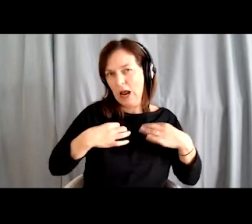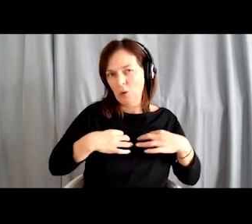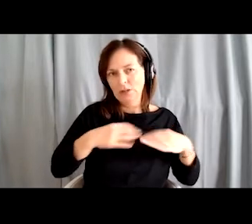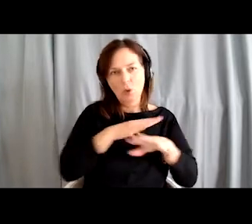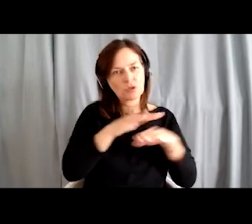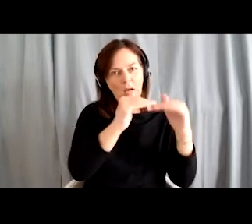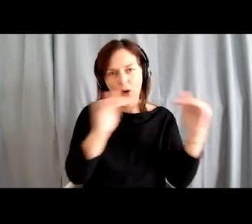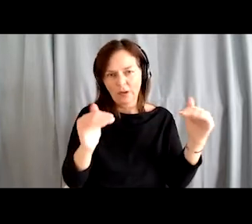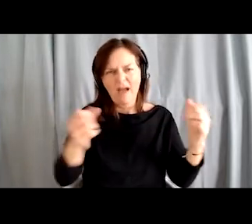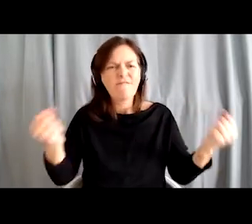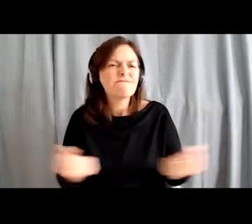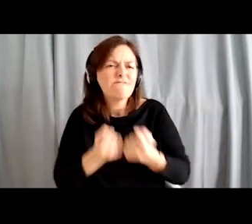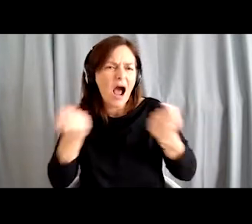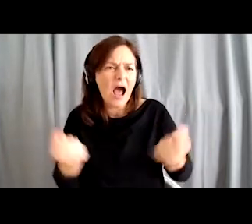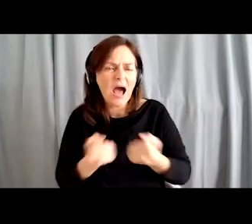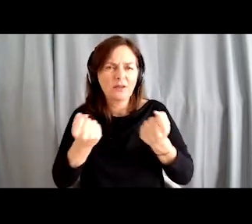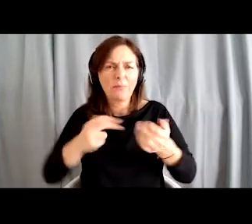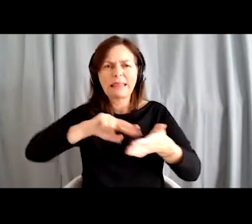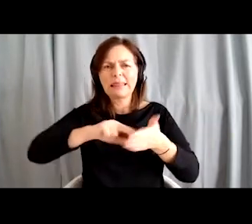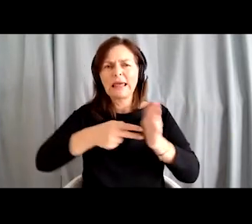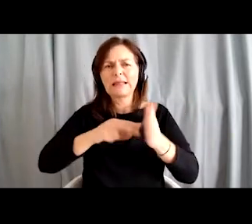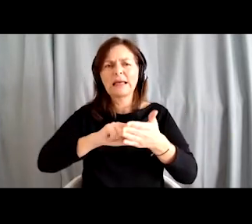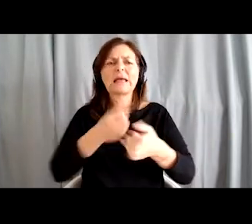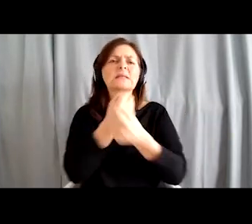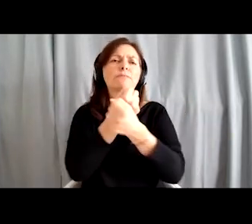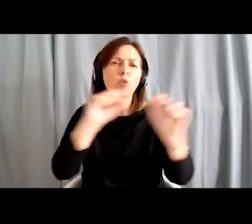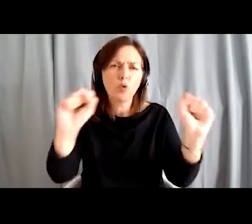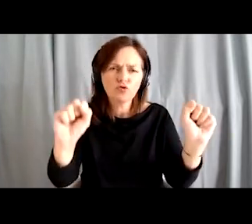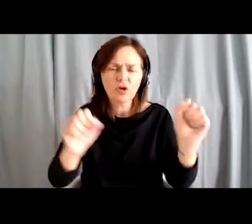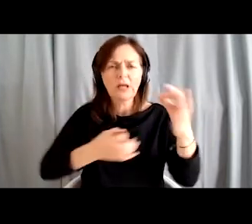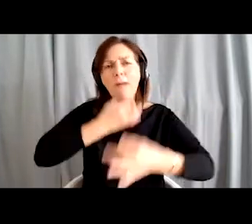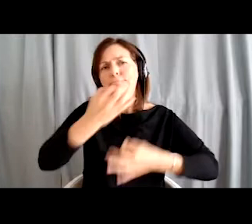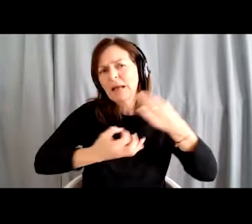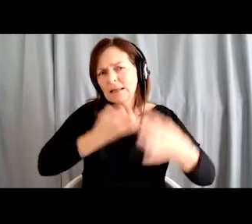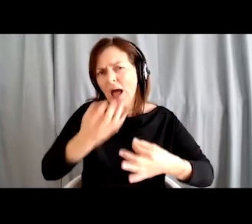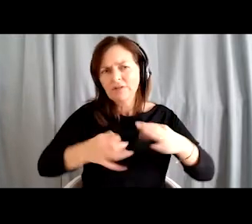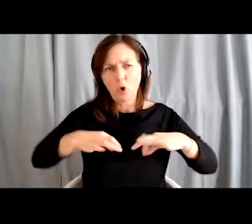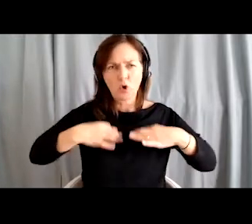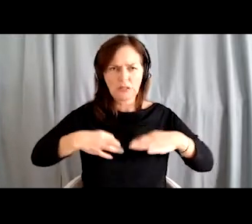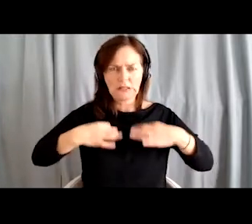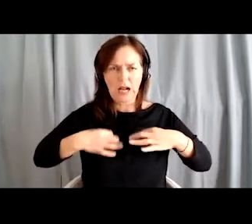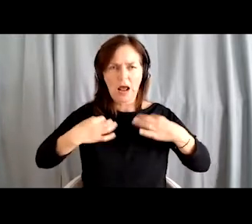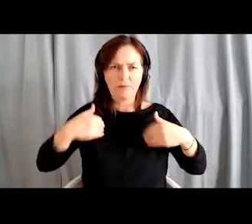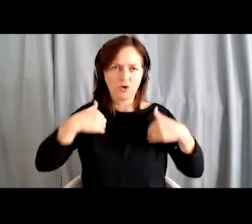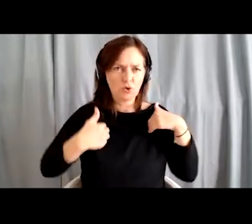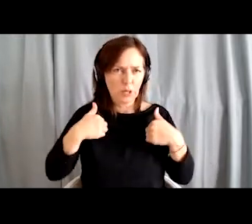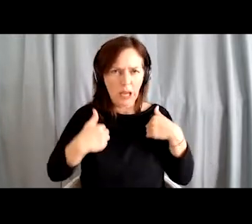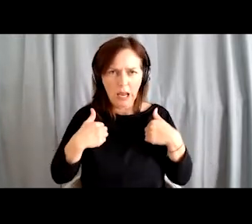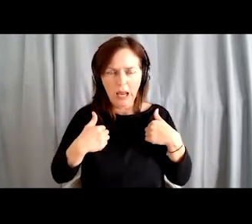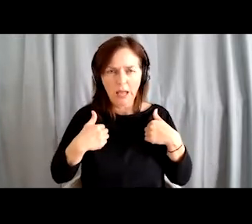Various workouts, relaxation techniques, lectures on healthy living, lectures on communication